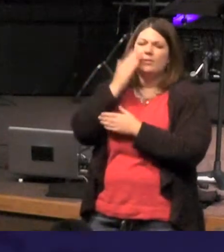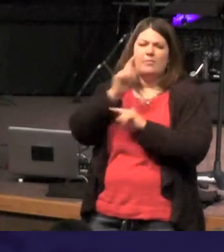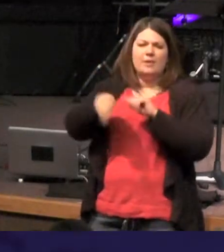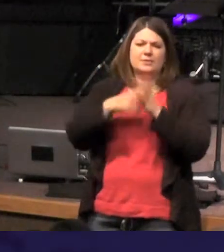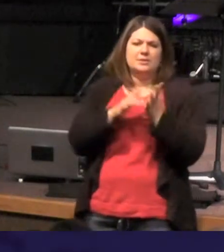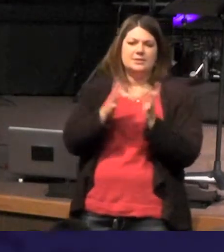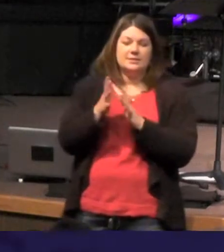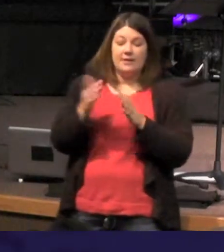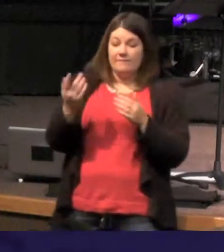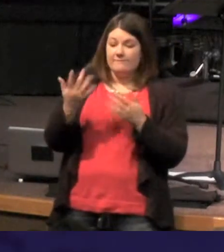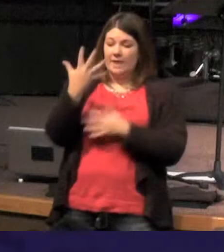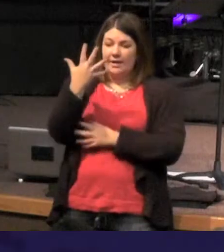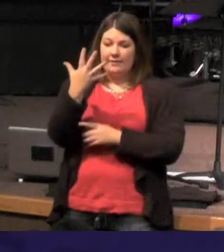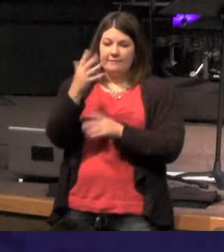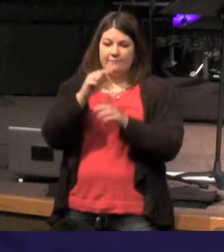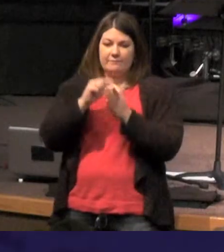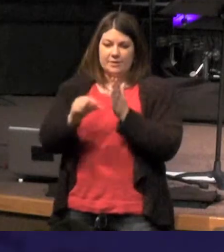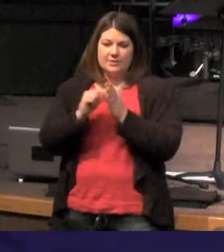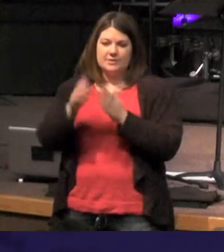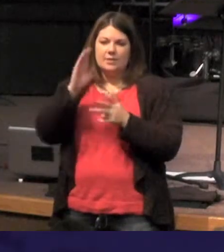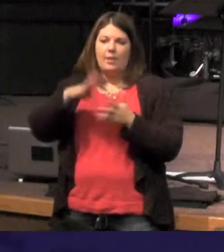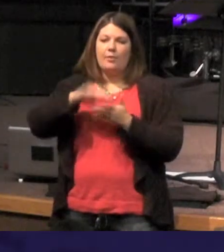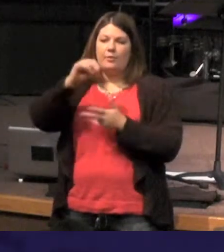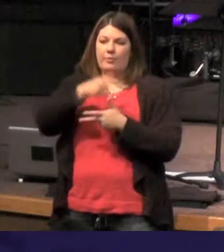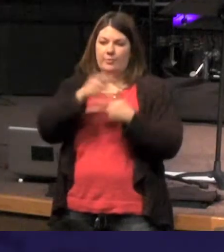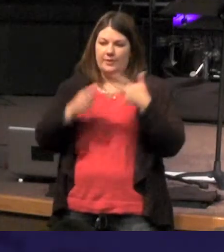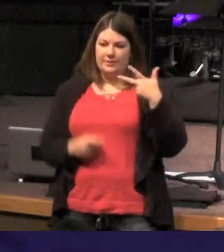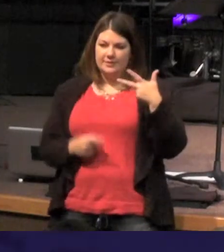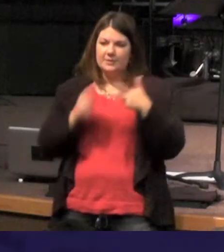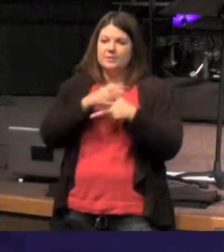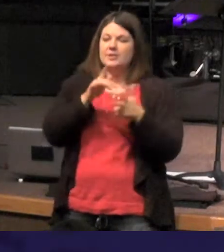were learned three things about Jesus - that Jesus is the Word - that Jesus